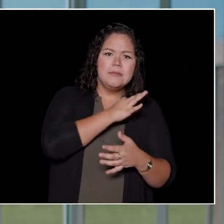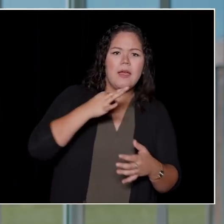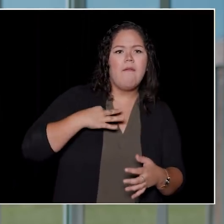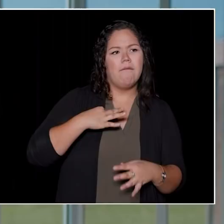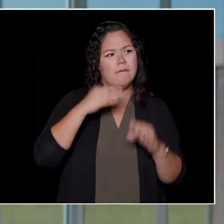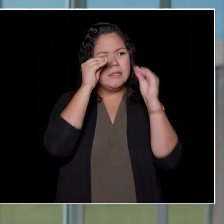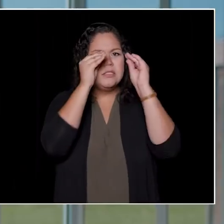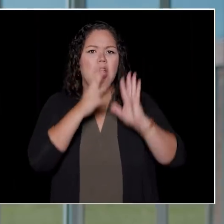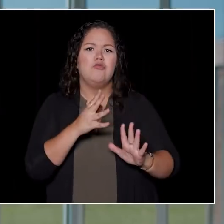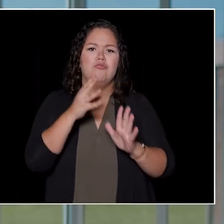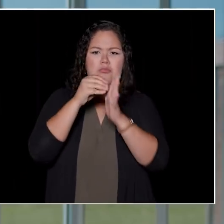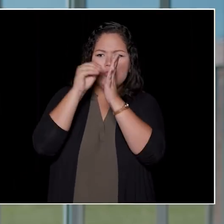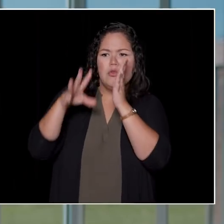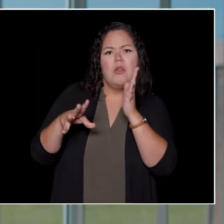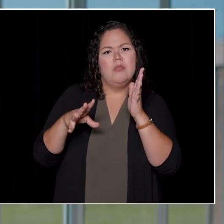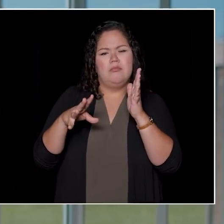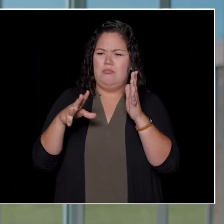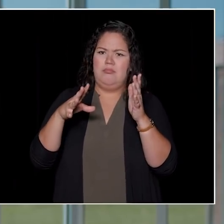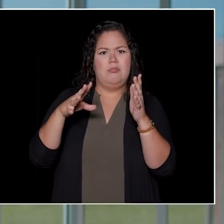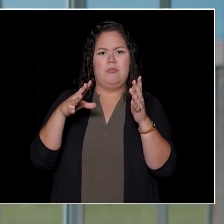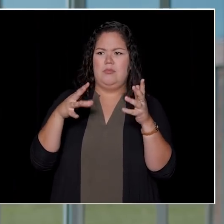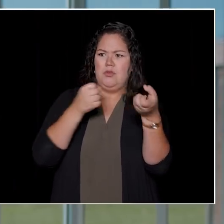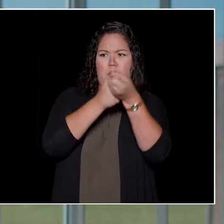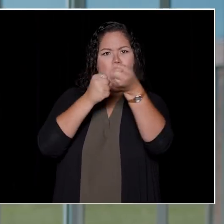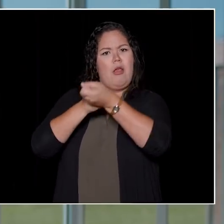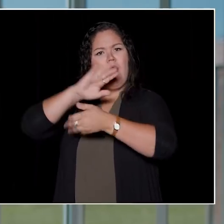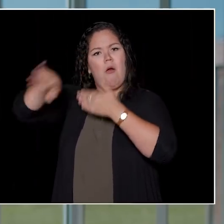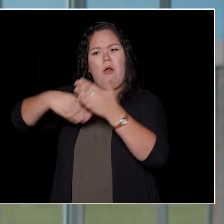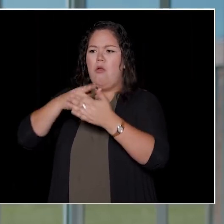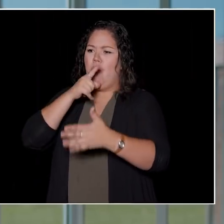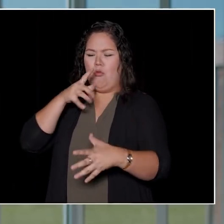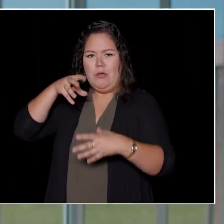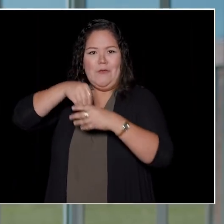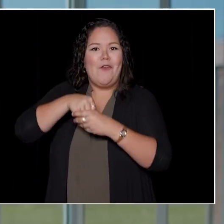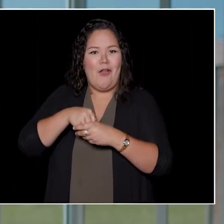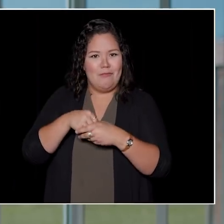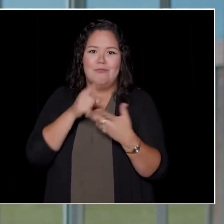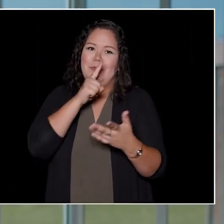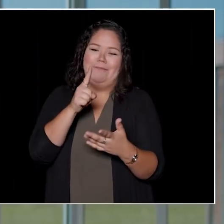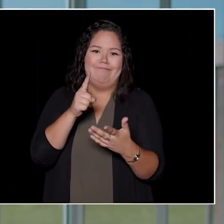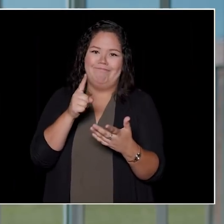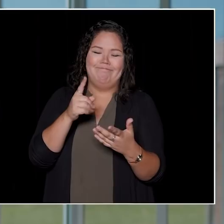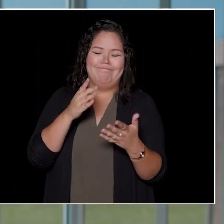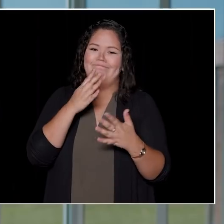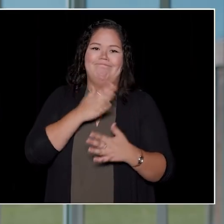a welcoming support for everyone here at online